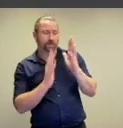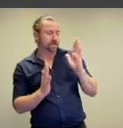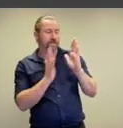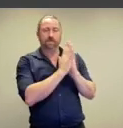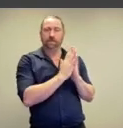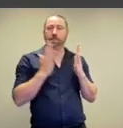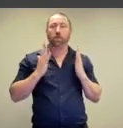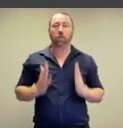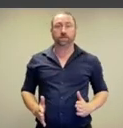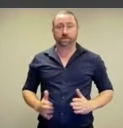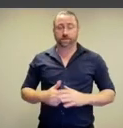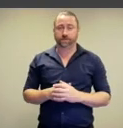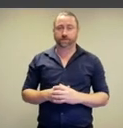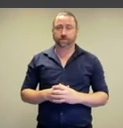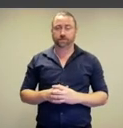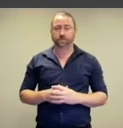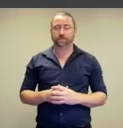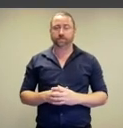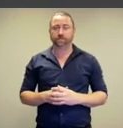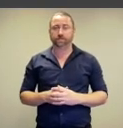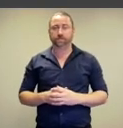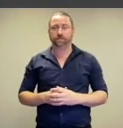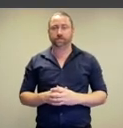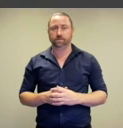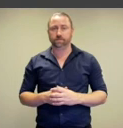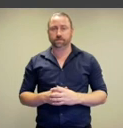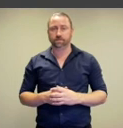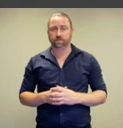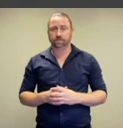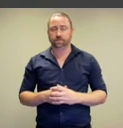impressions that